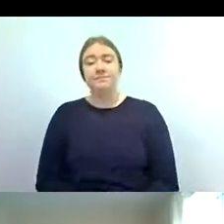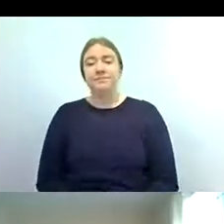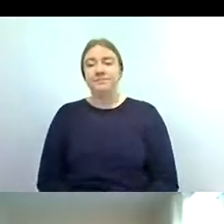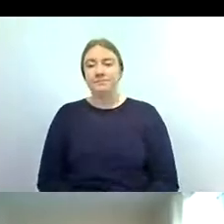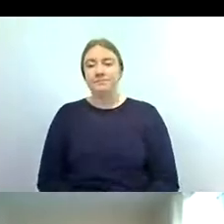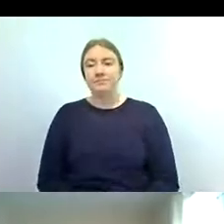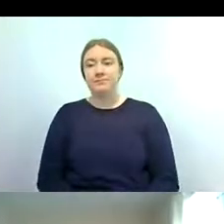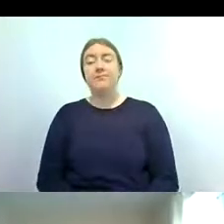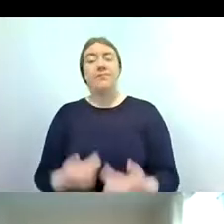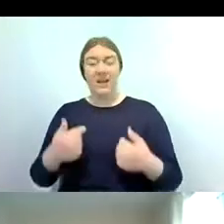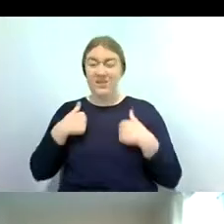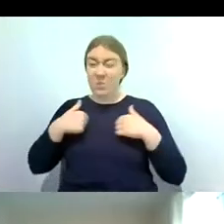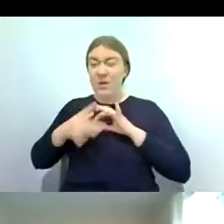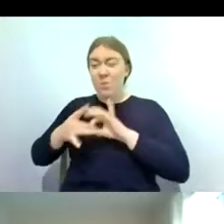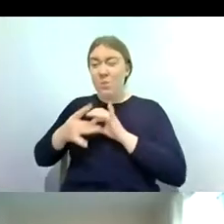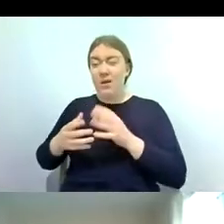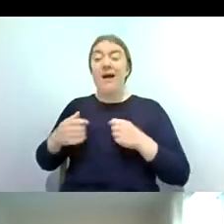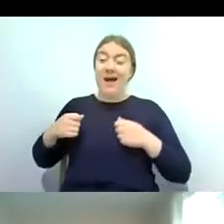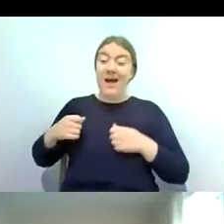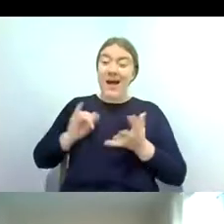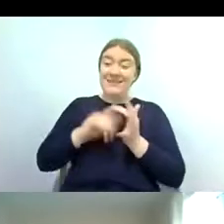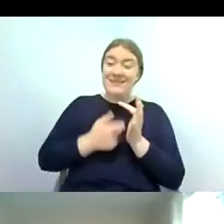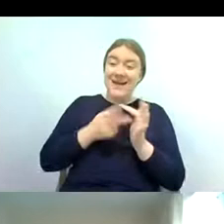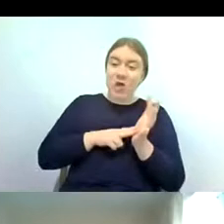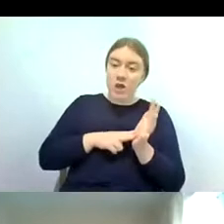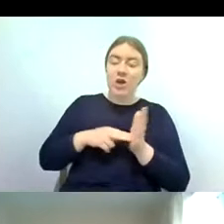quite closely with them at severn rivers trust and through the unlocking the severn project